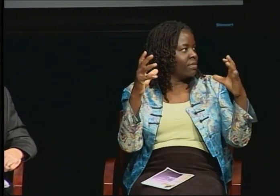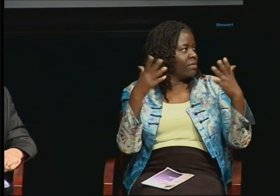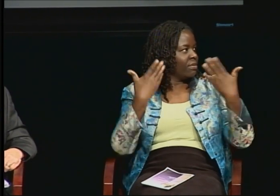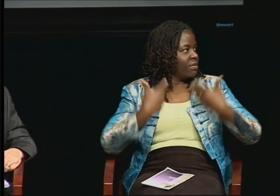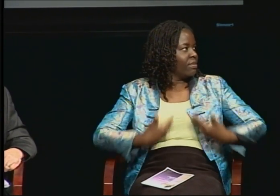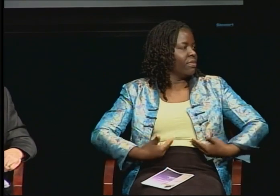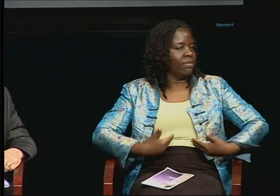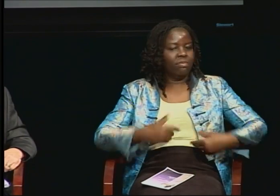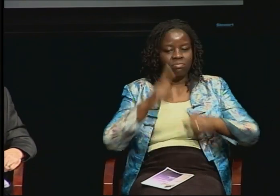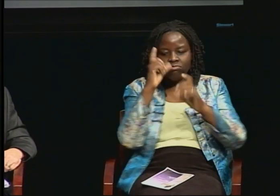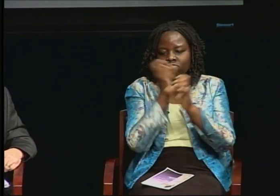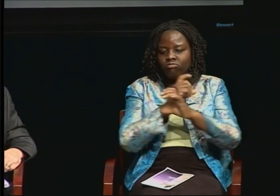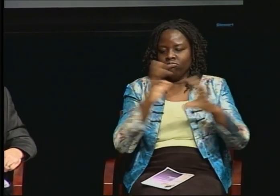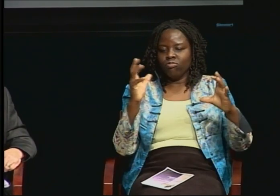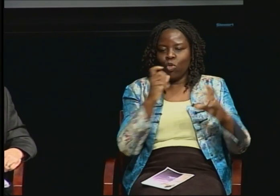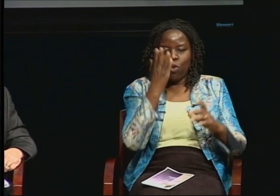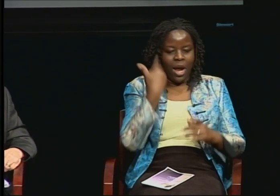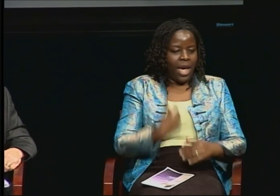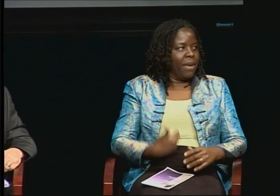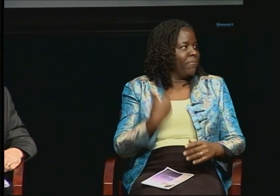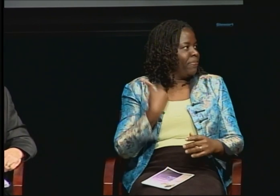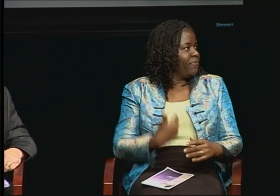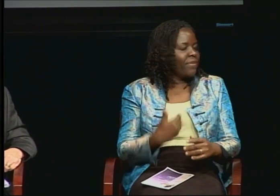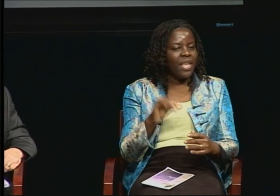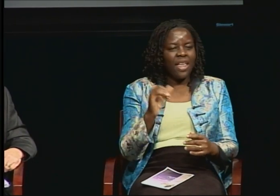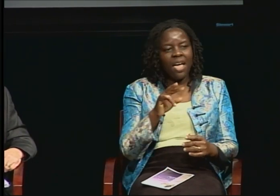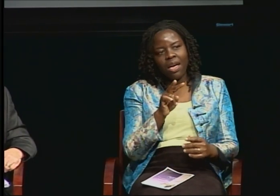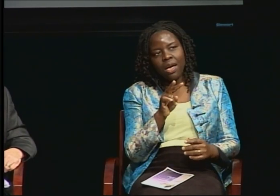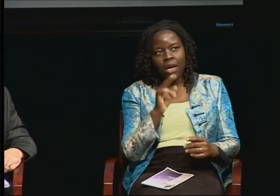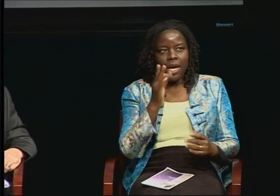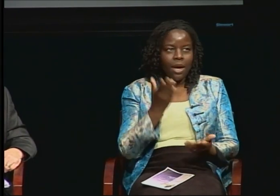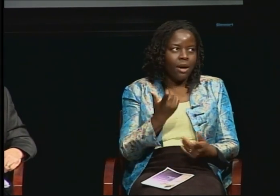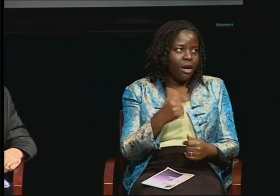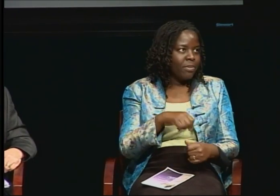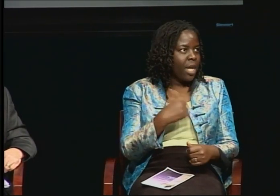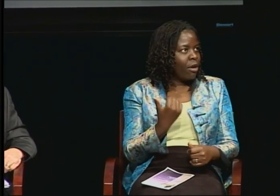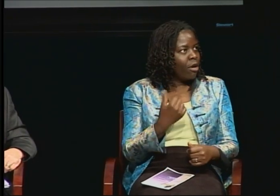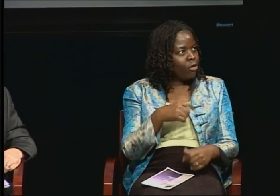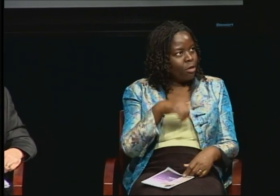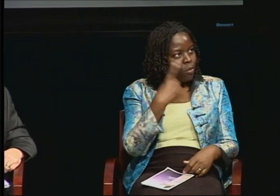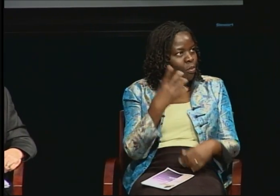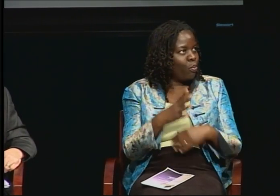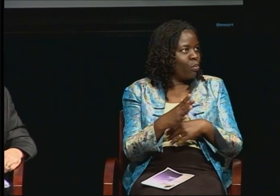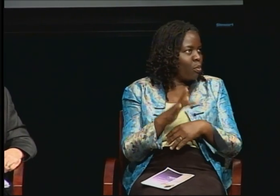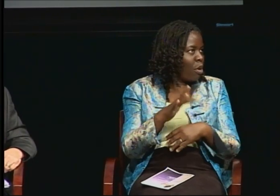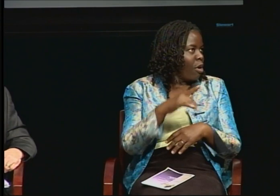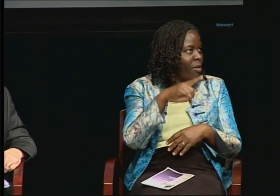This is another black woman. So I already could basically read someone's mind